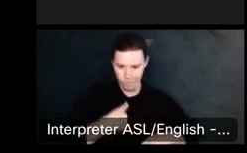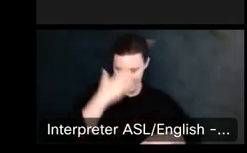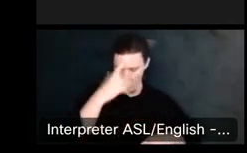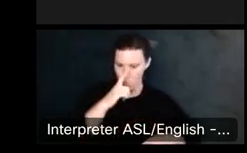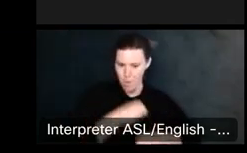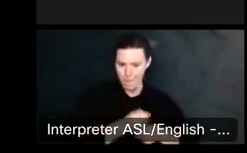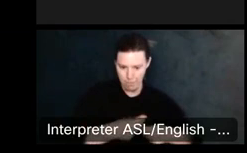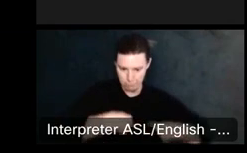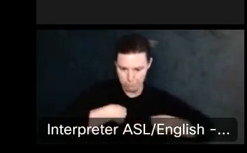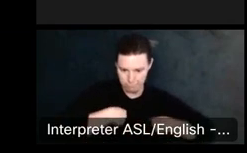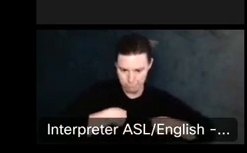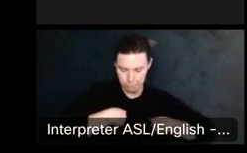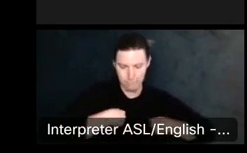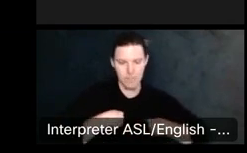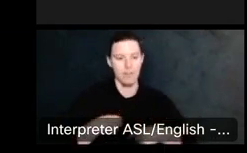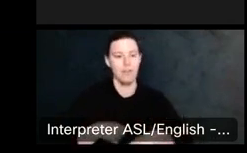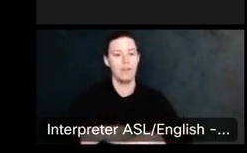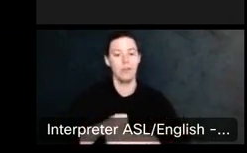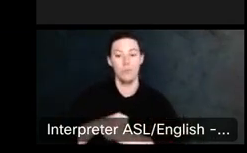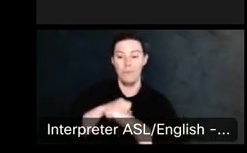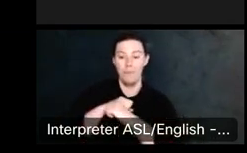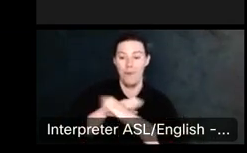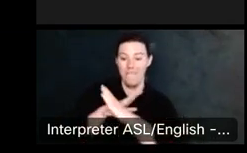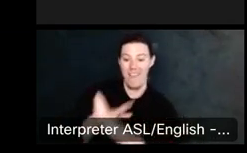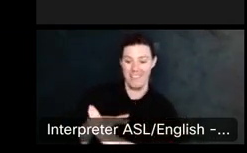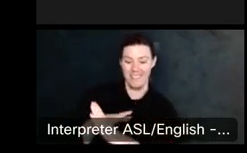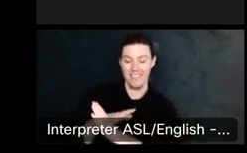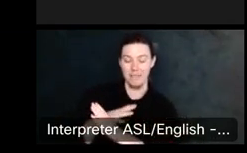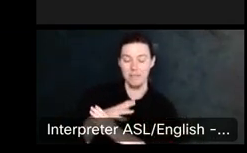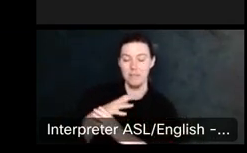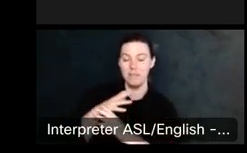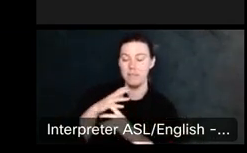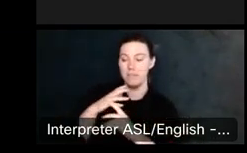To prevent, um, their work from being attributed to other artists.